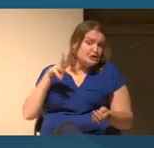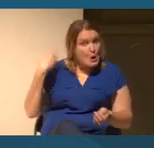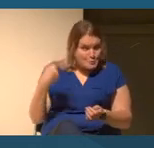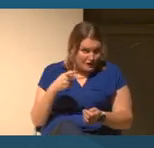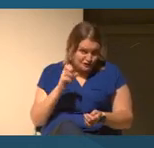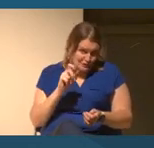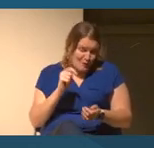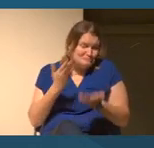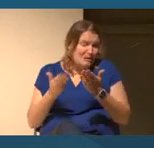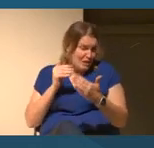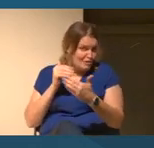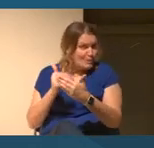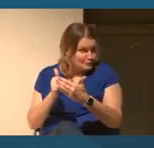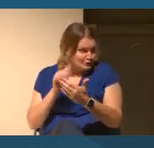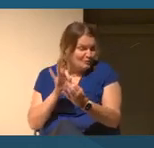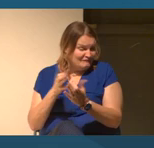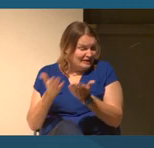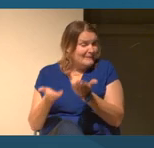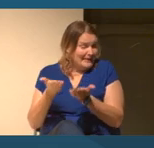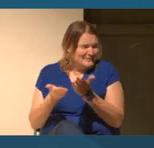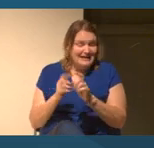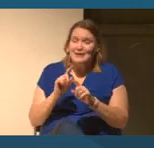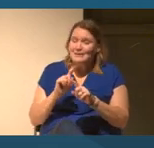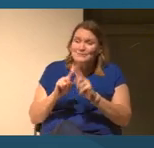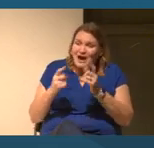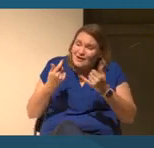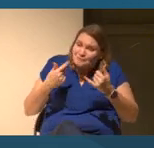No, we certainly fall short in lots of ways.